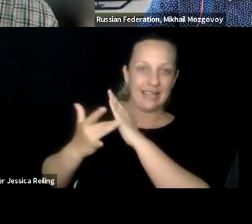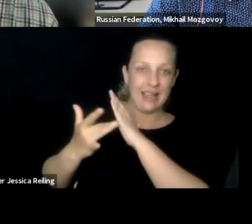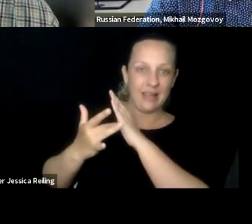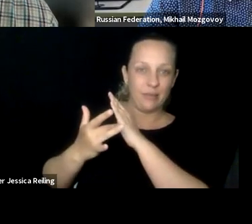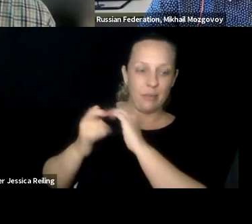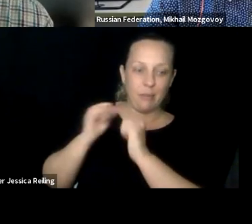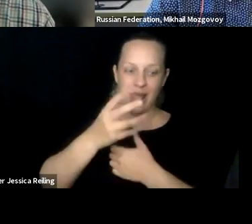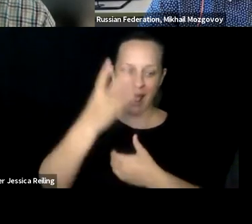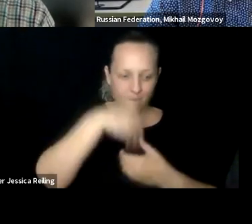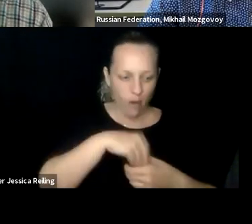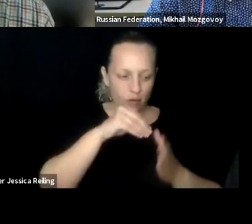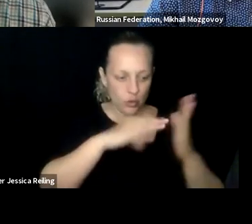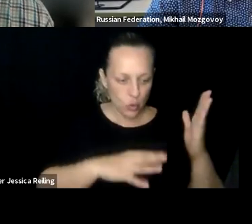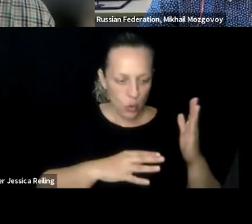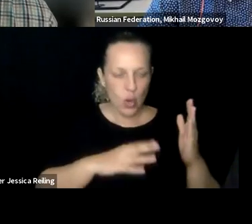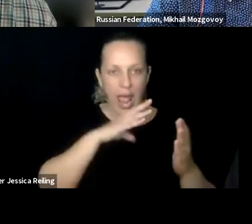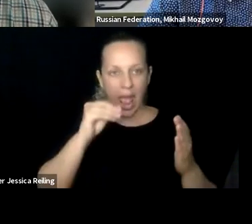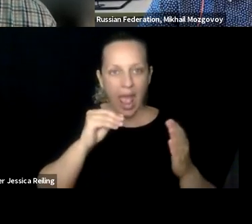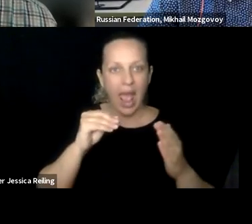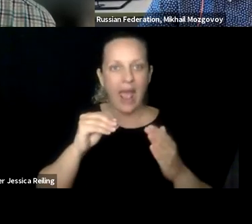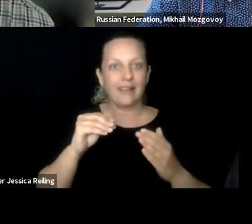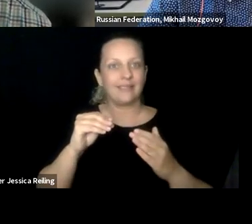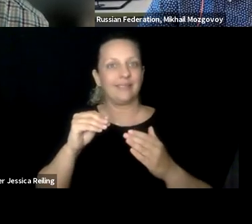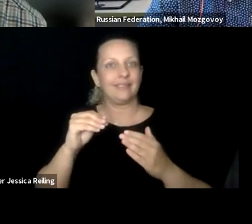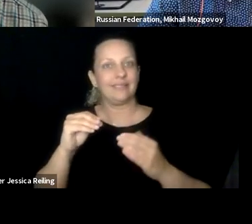people are studying, for example, or creating accessible, to